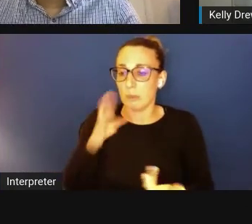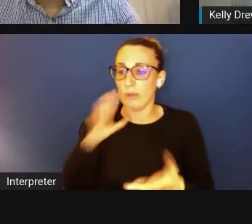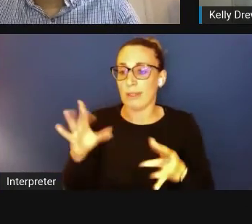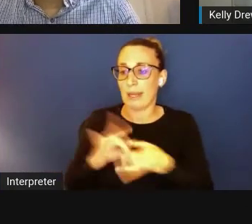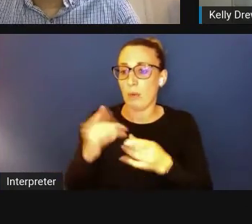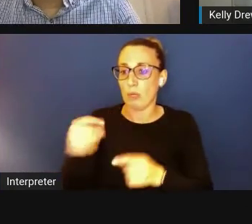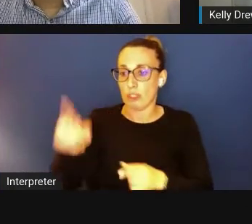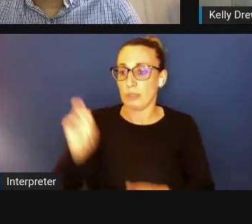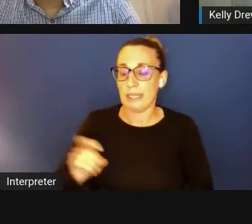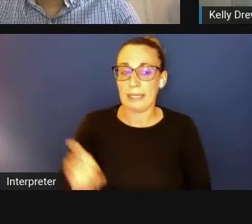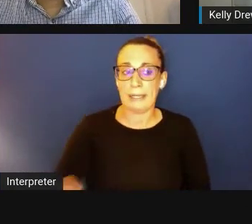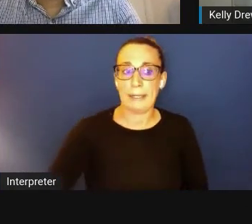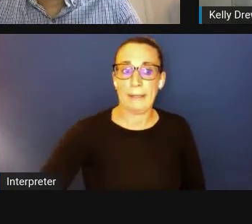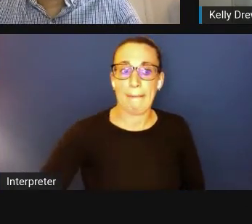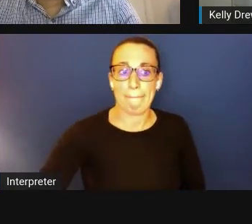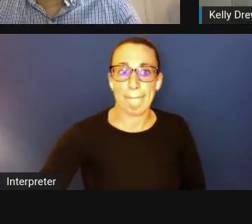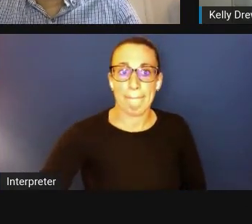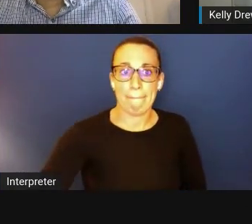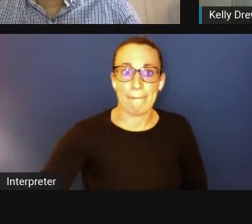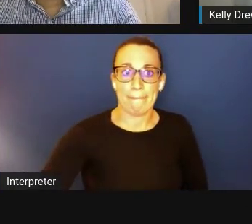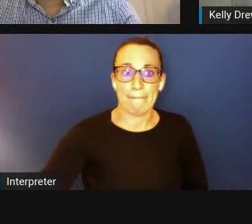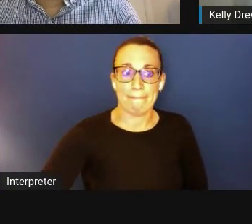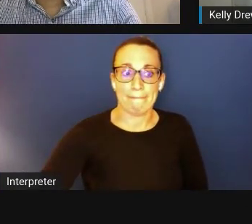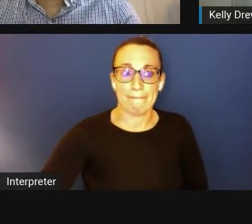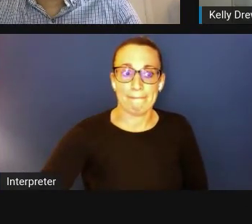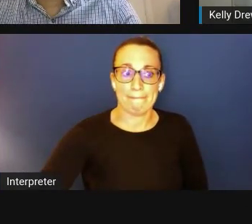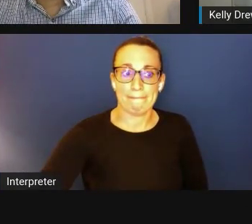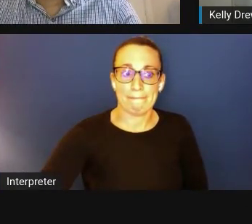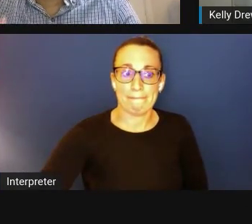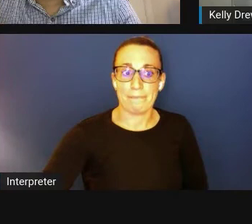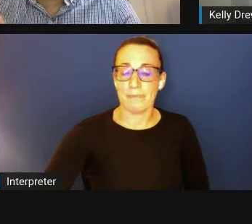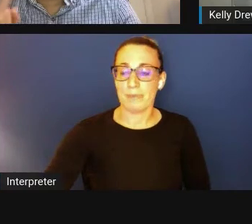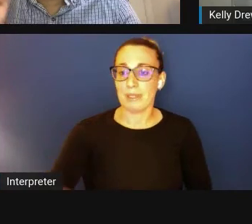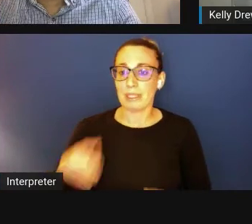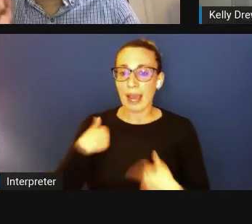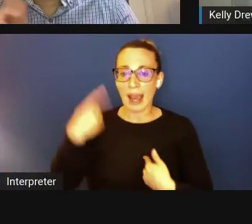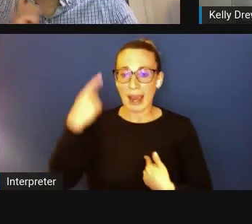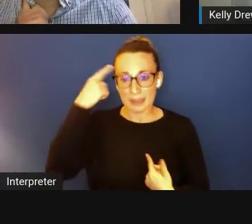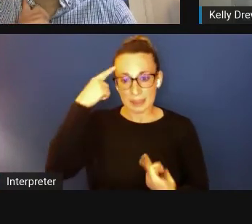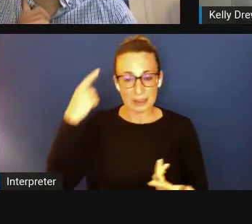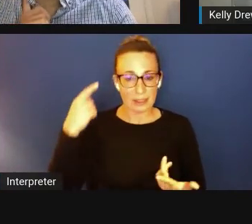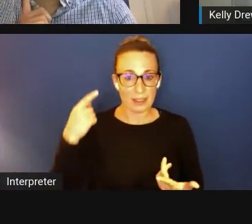Ashim Subedee: Thanks, Monique. So, this is an interesting question